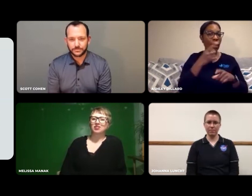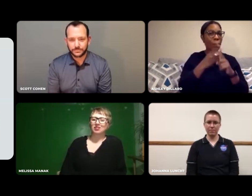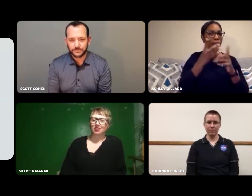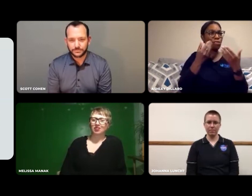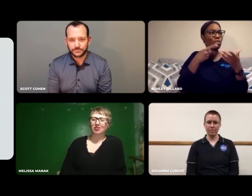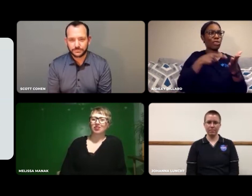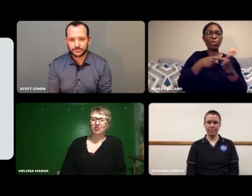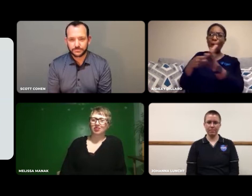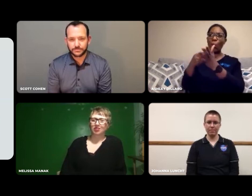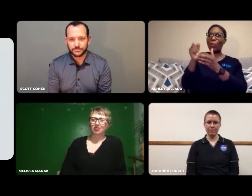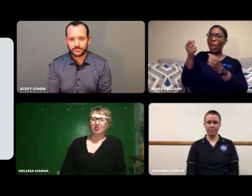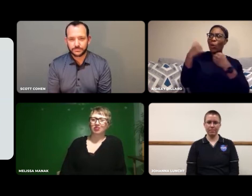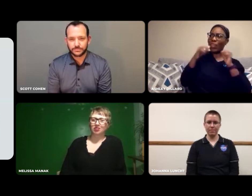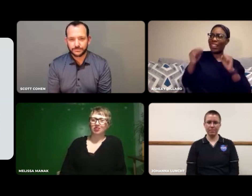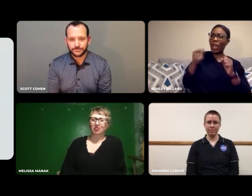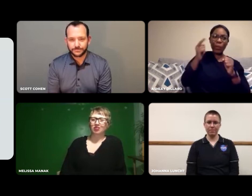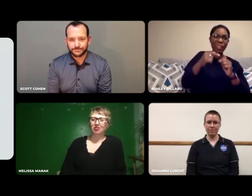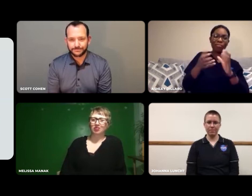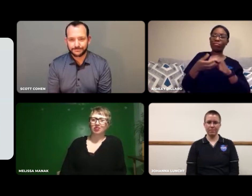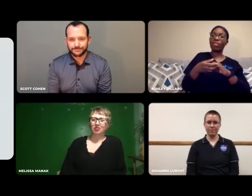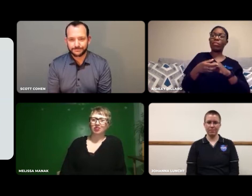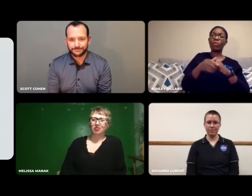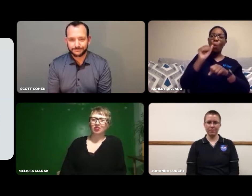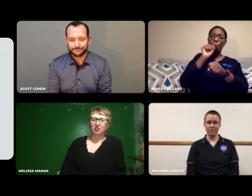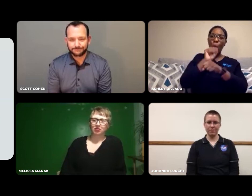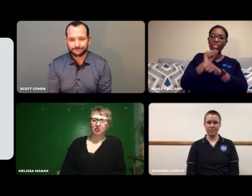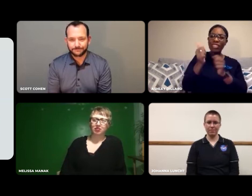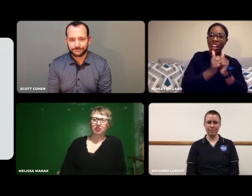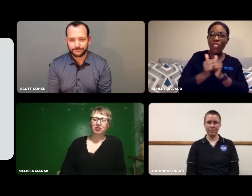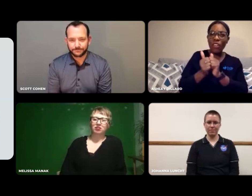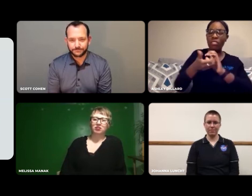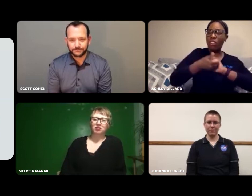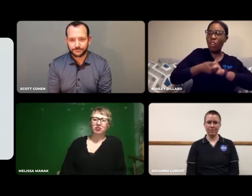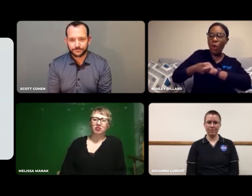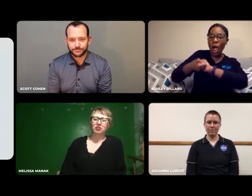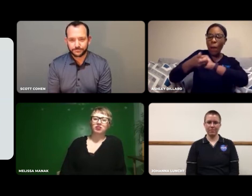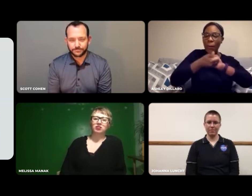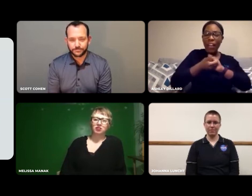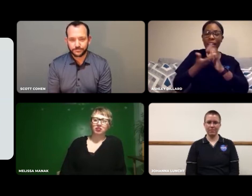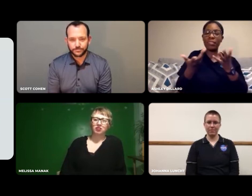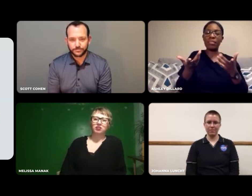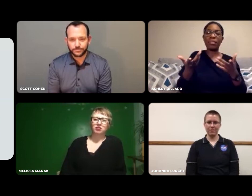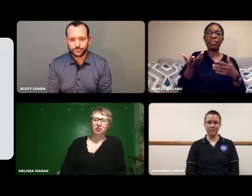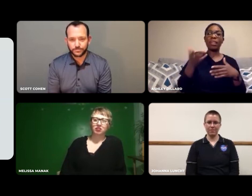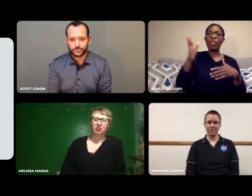But then, I just show them that I can do it, and we can work together and collaborate.